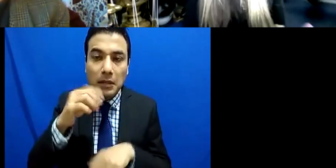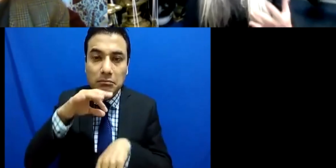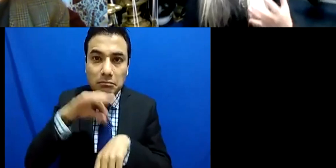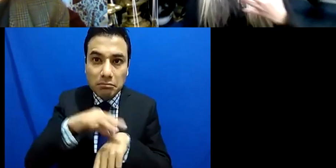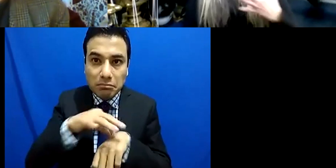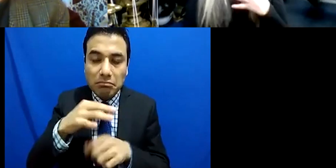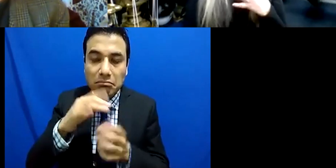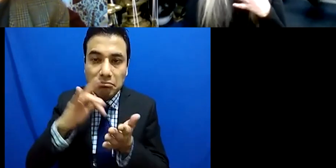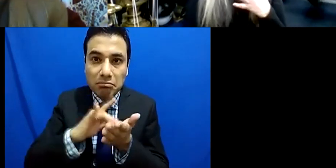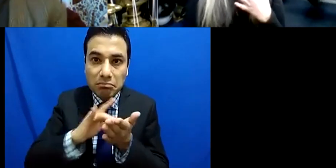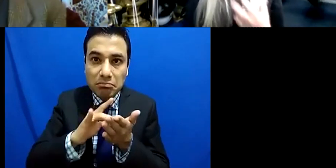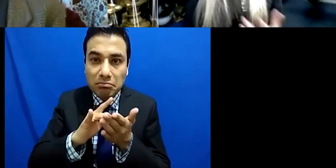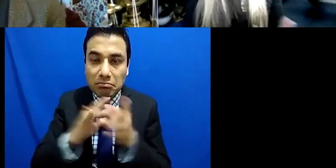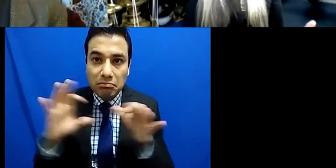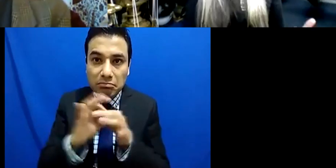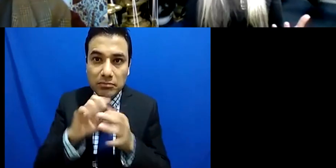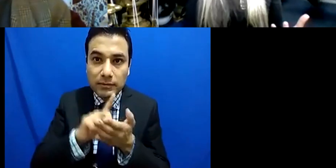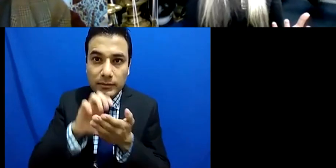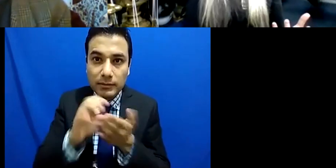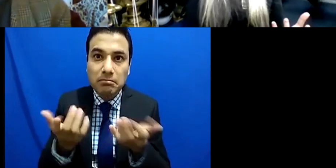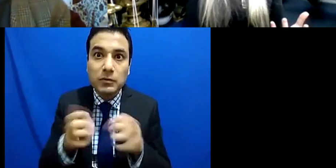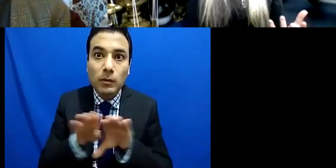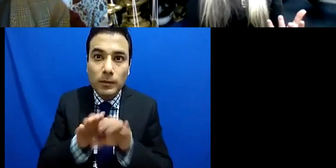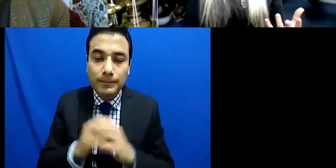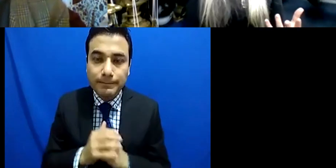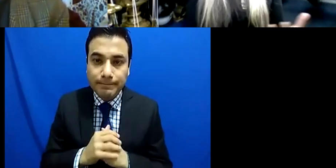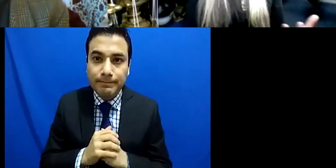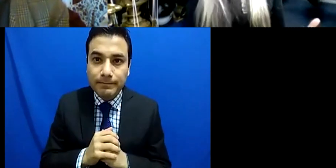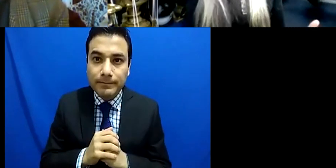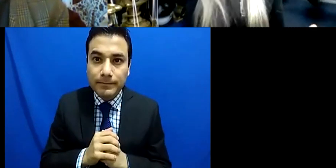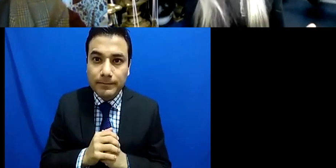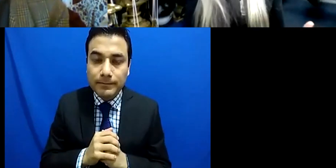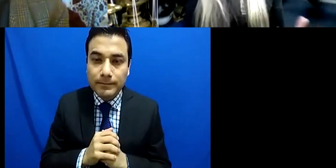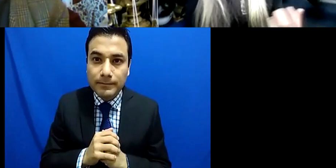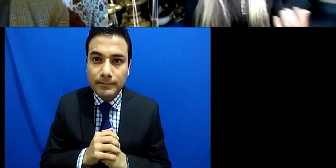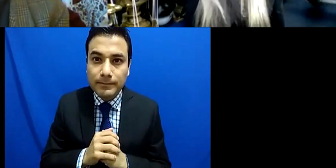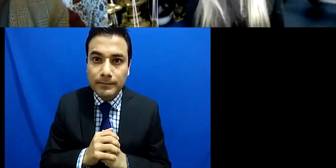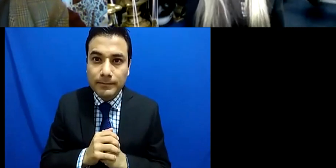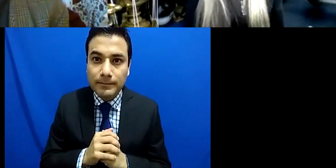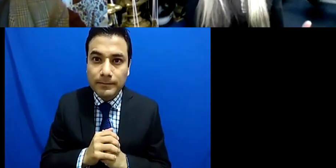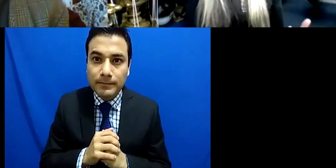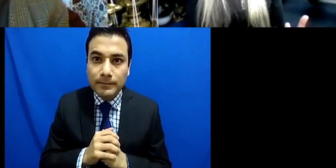we we're seeing so many people come back from areas of conflict so our soldiers coming back